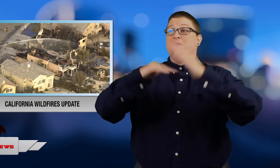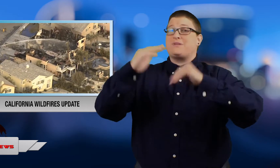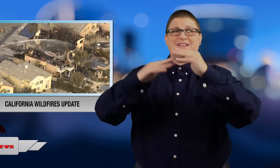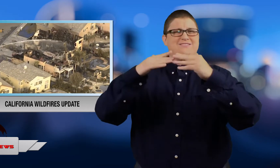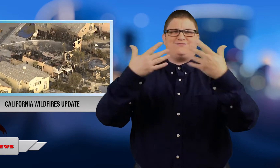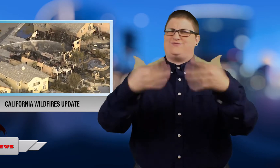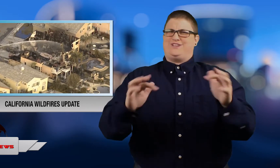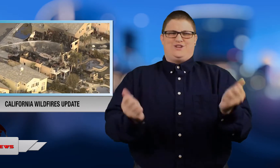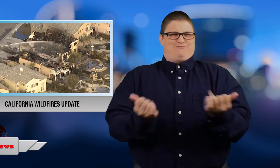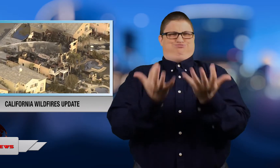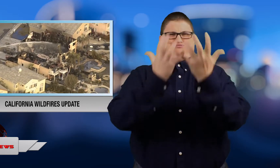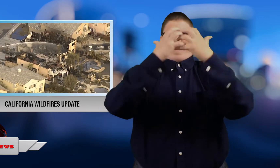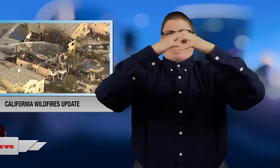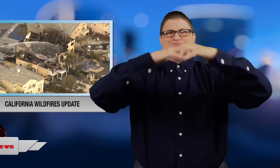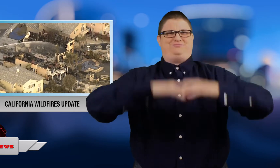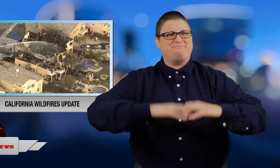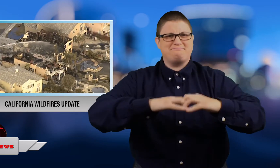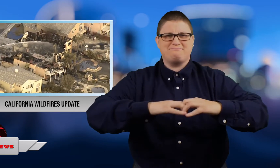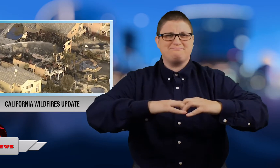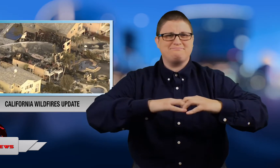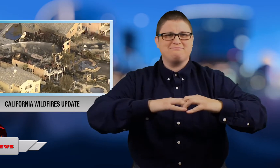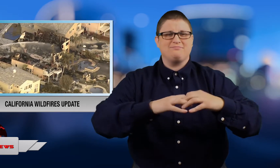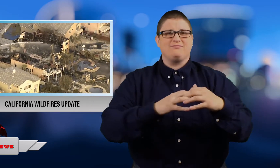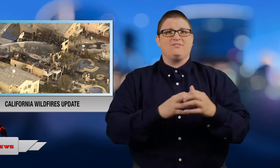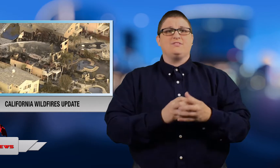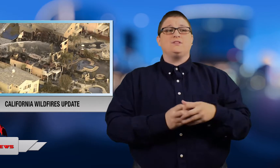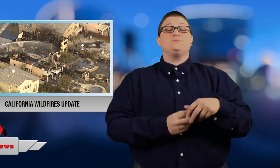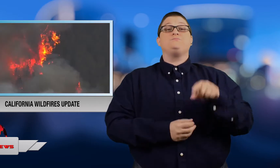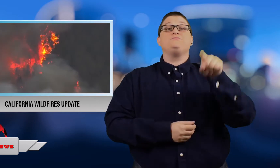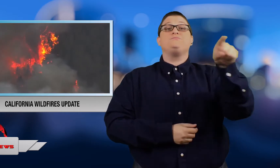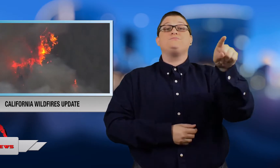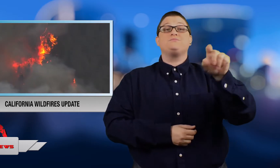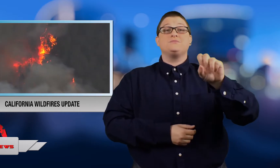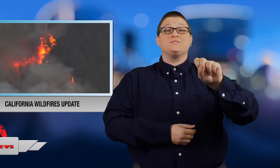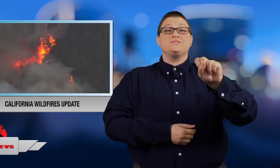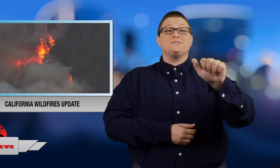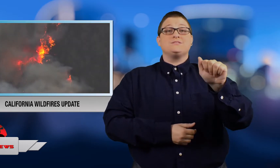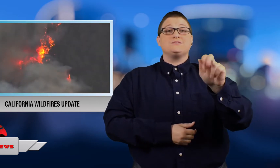have burned to the ground. In Santa